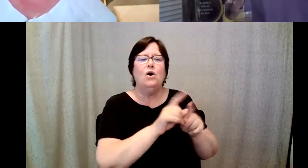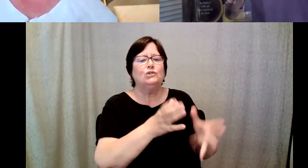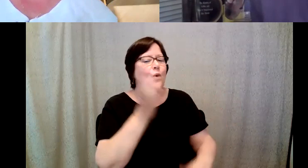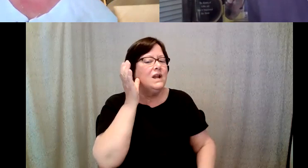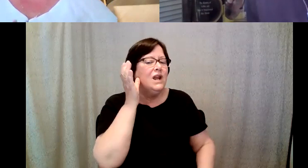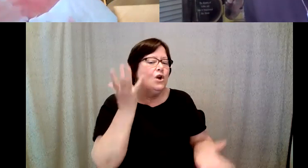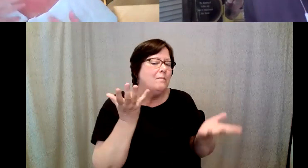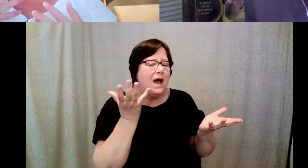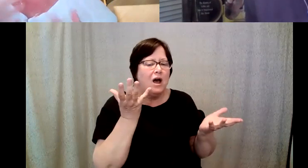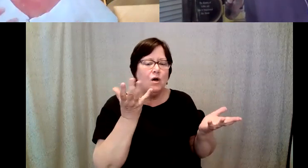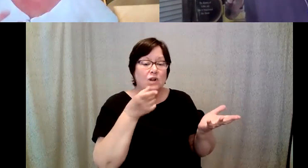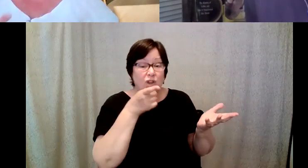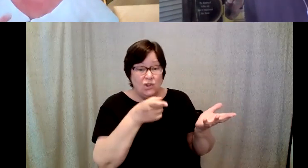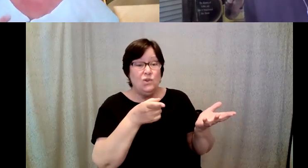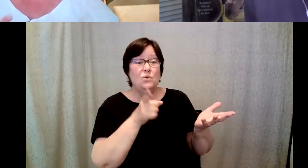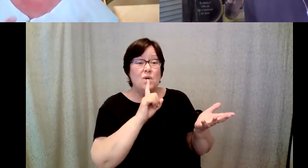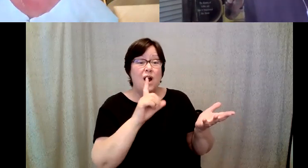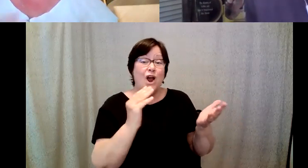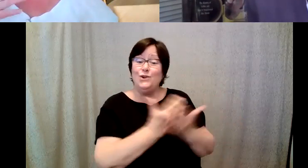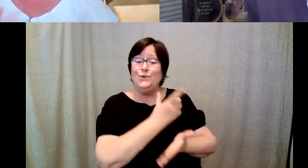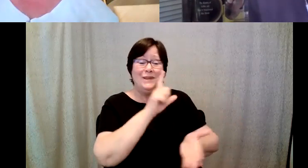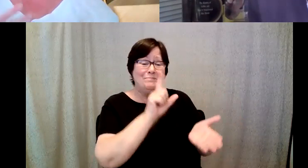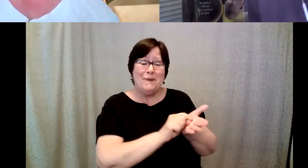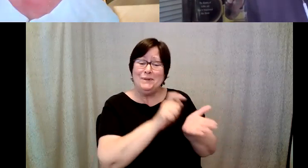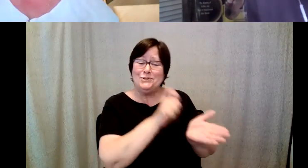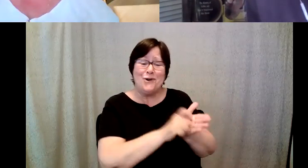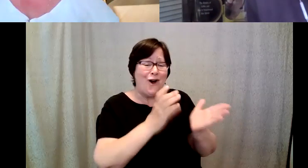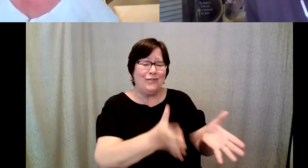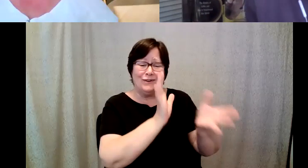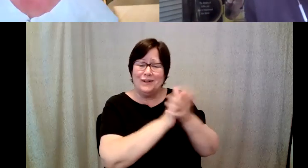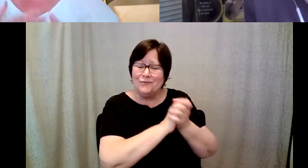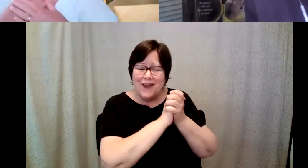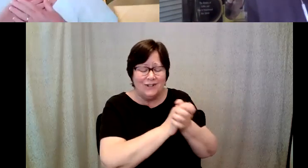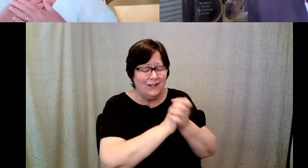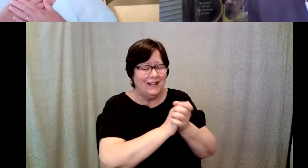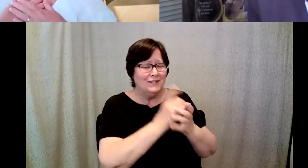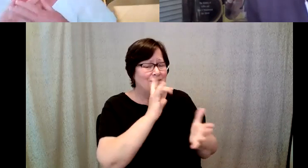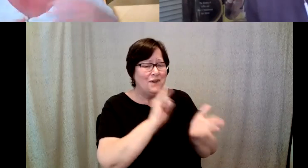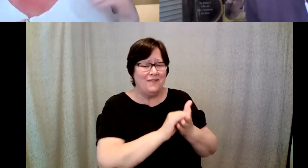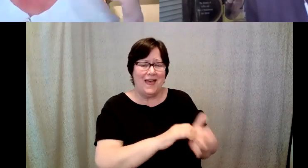that you are a newly published author congratulations. Kelly Redder: so proud of you.